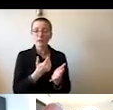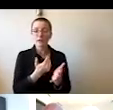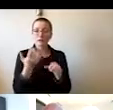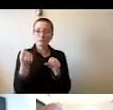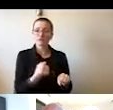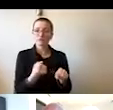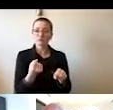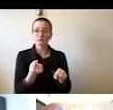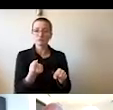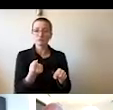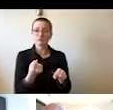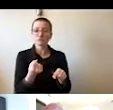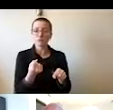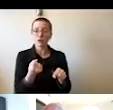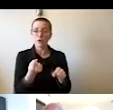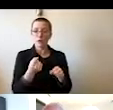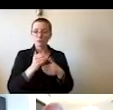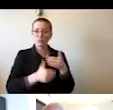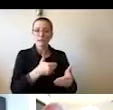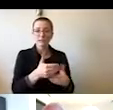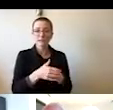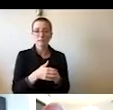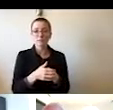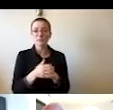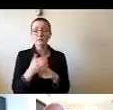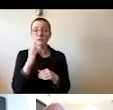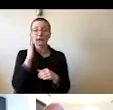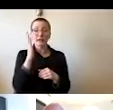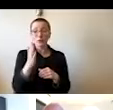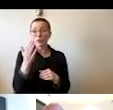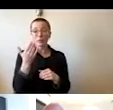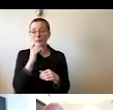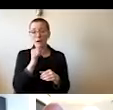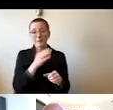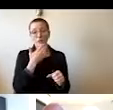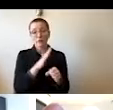if it is constructed on the same platform that is so decayed